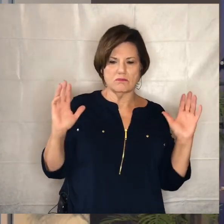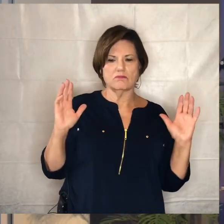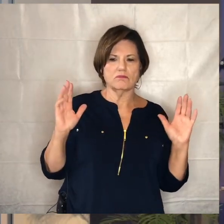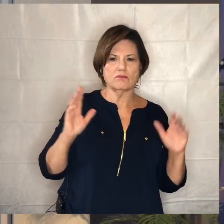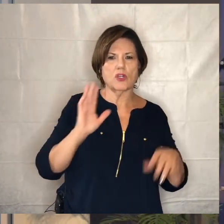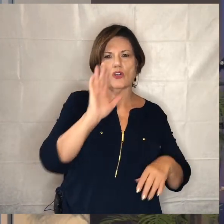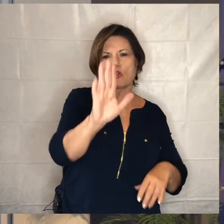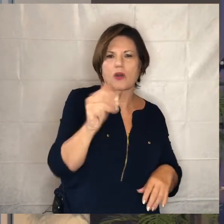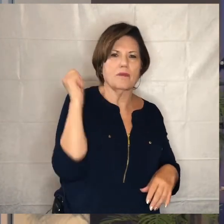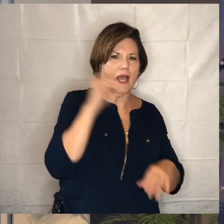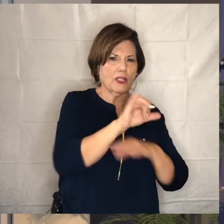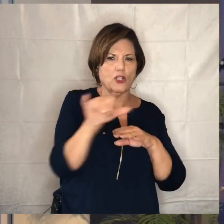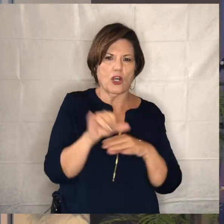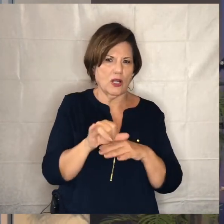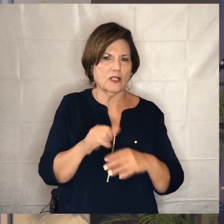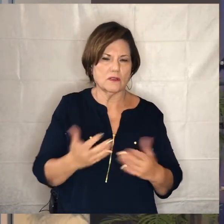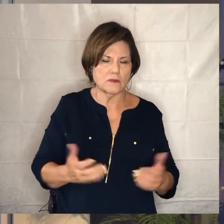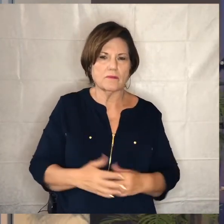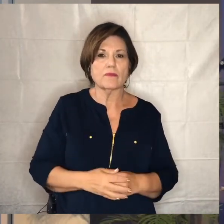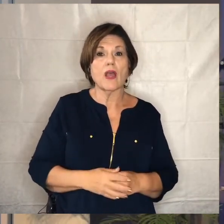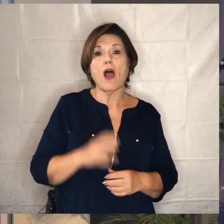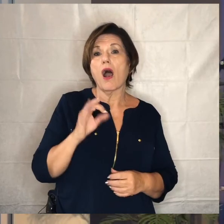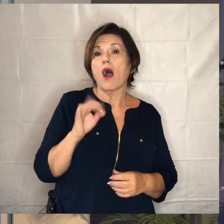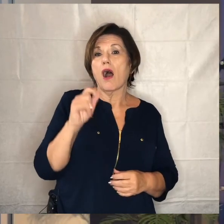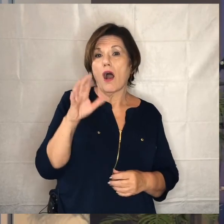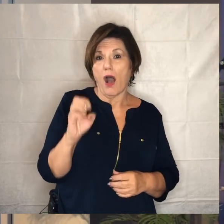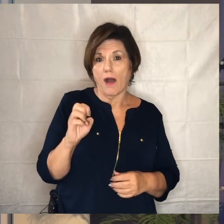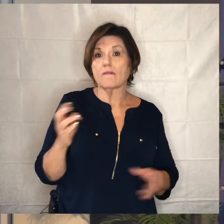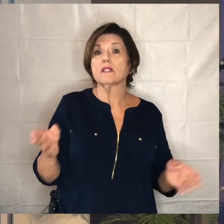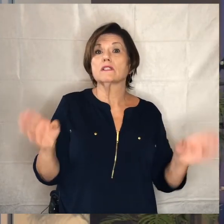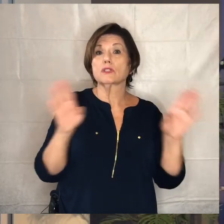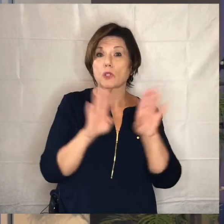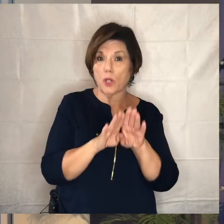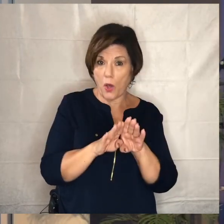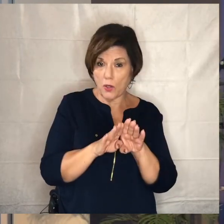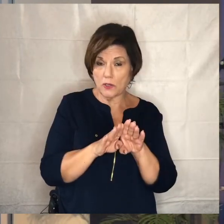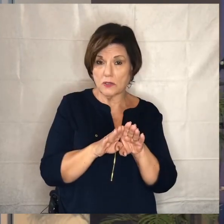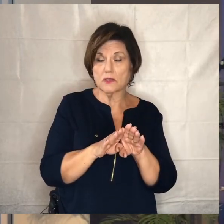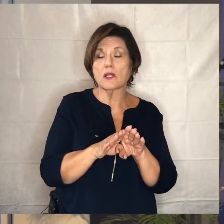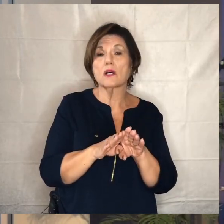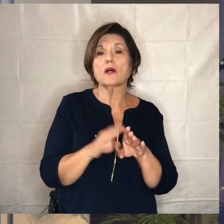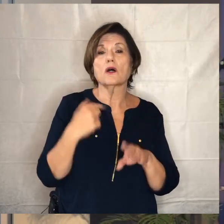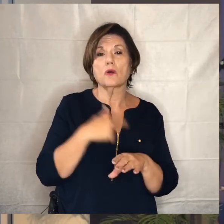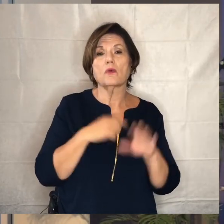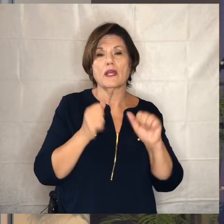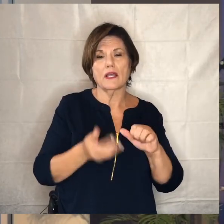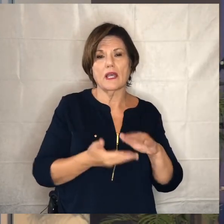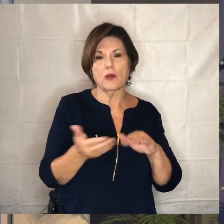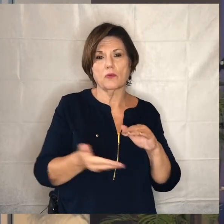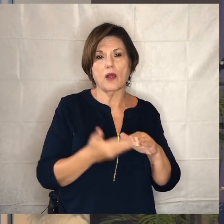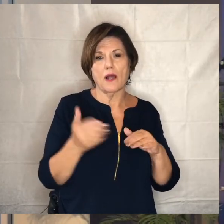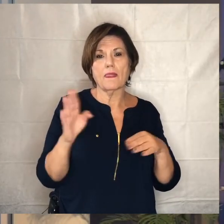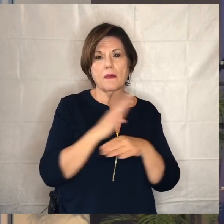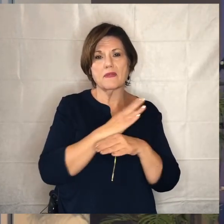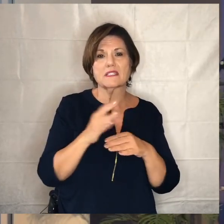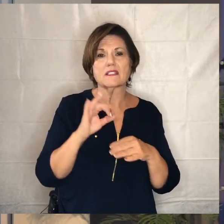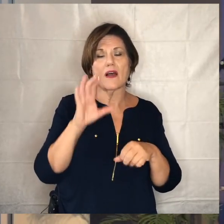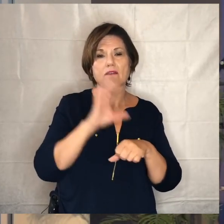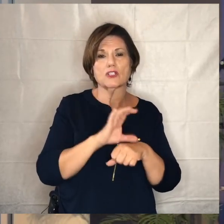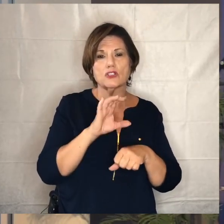your backyard um the office will remain closed actually we are able to to run uh the business of the church um